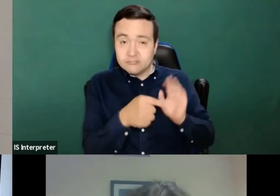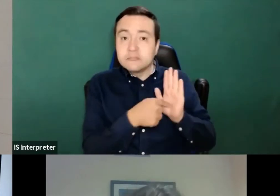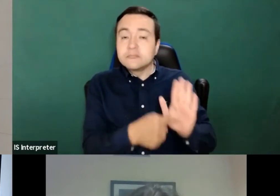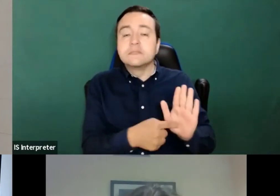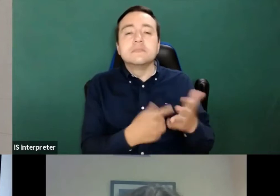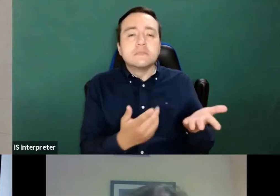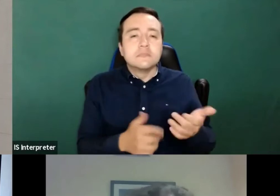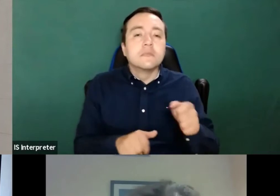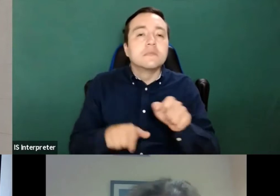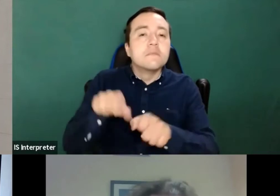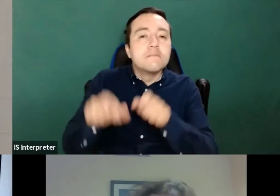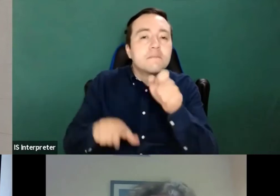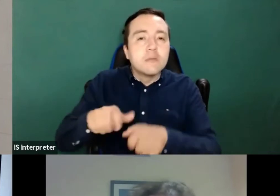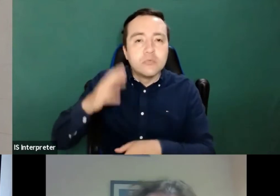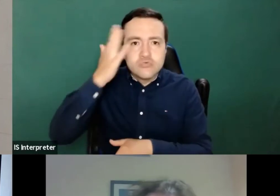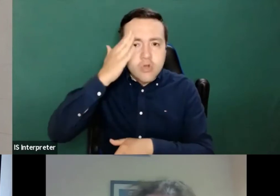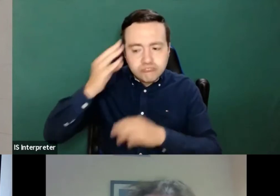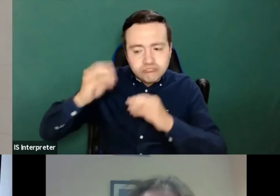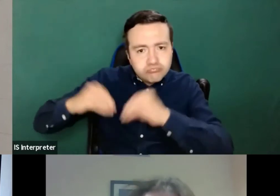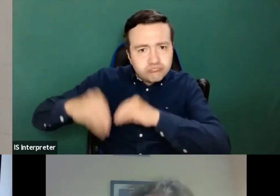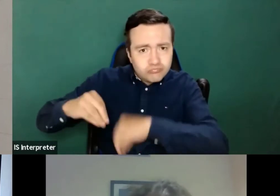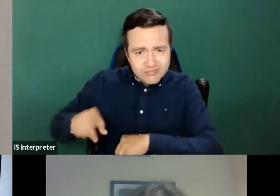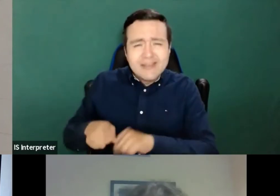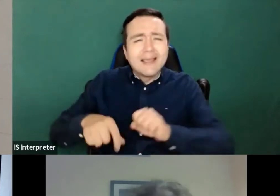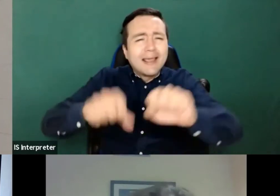First developers can do whatever they develop accessible from the beginning.